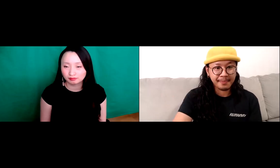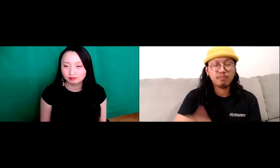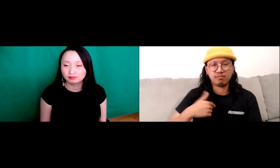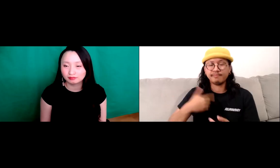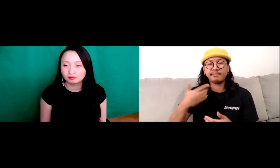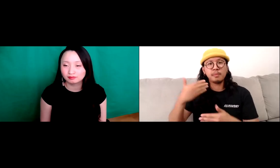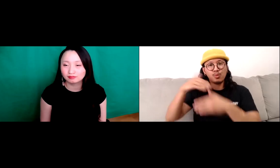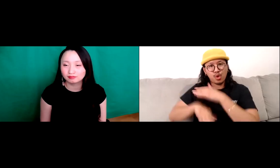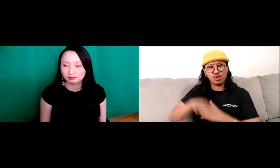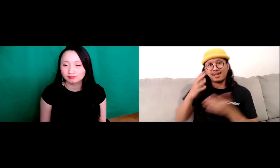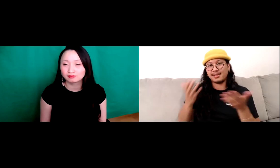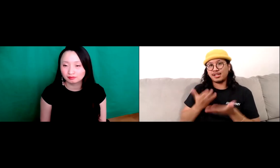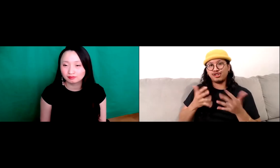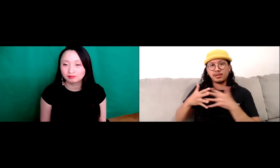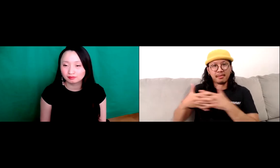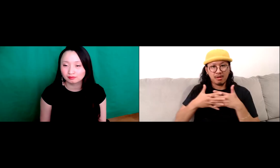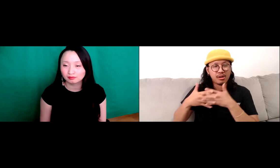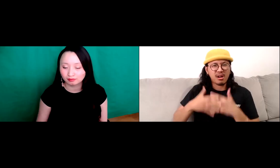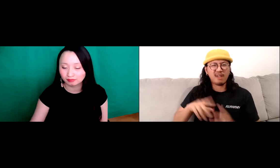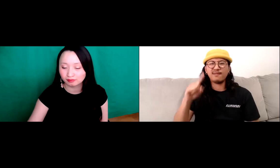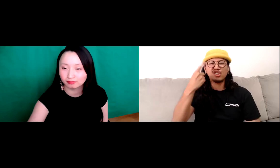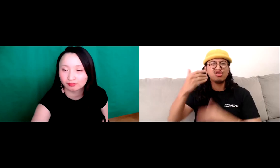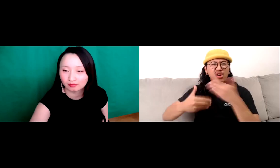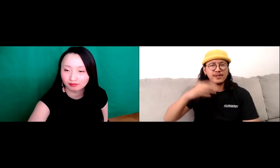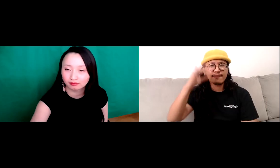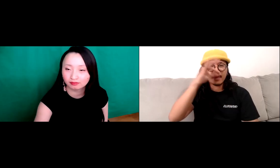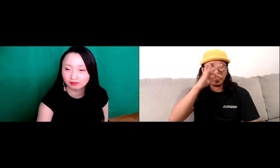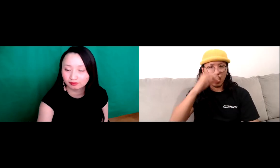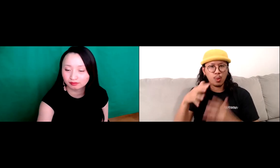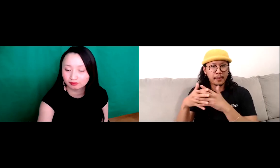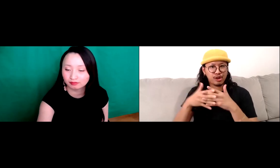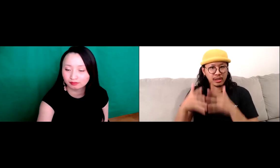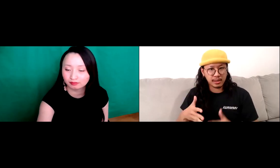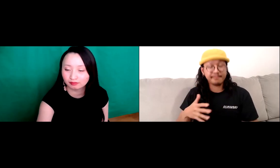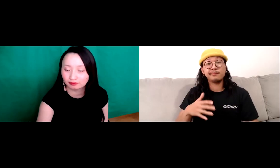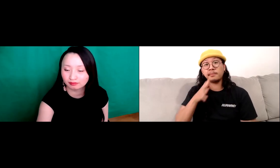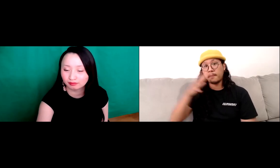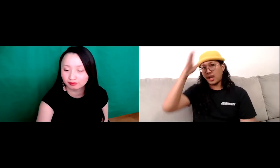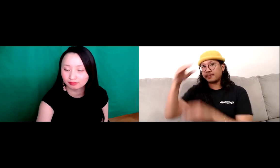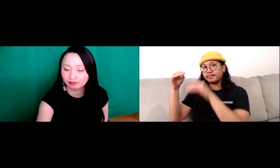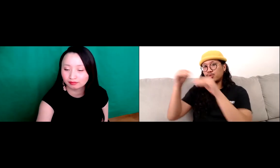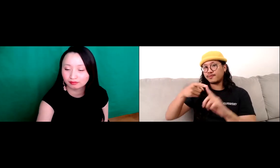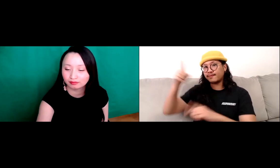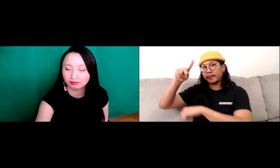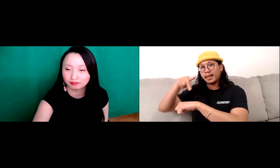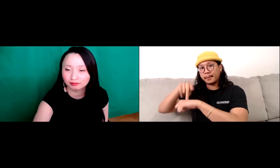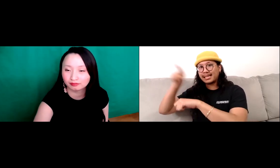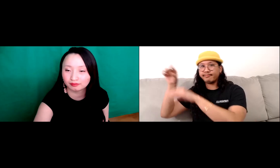And so my background. And so I would consider myself a Filipino